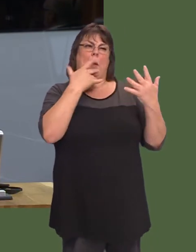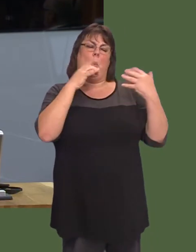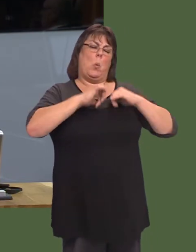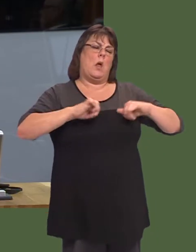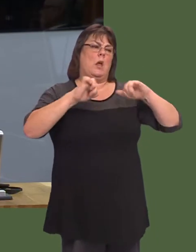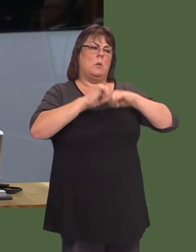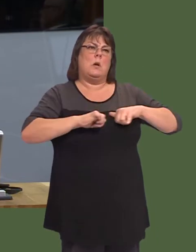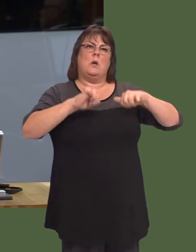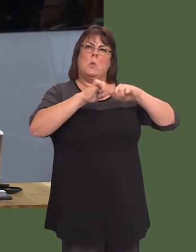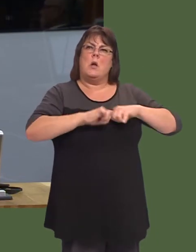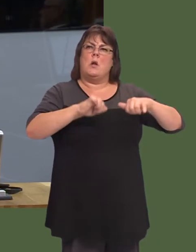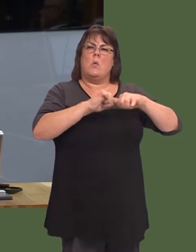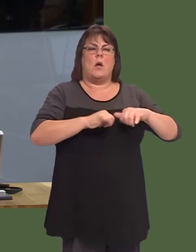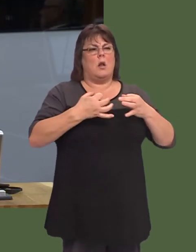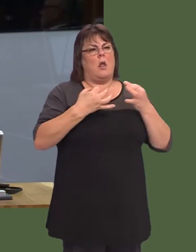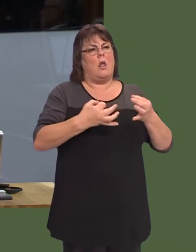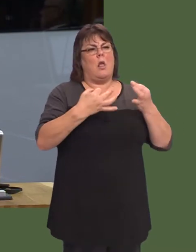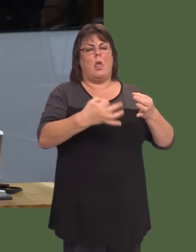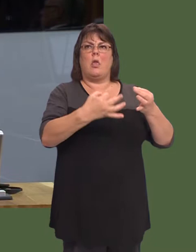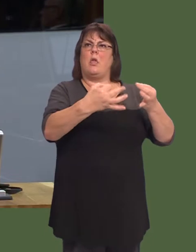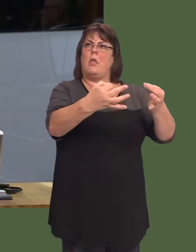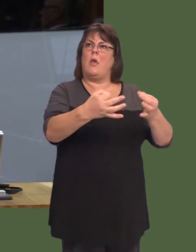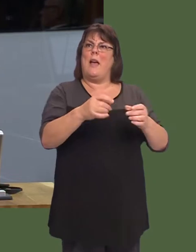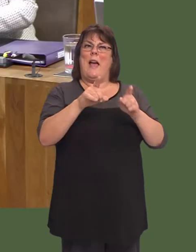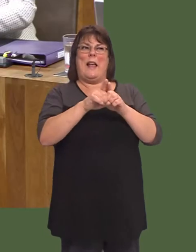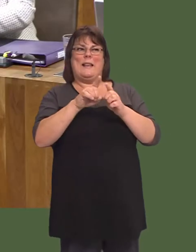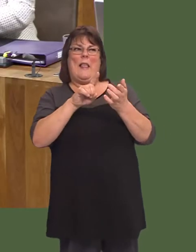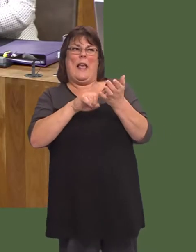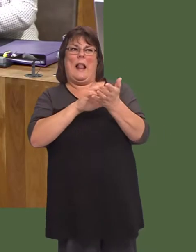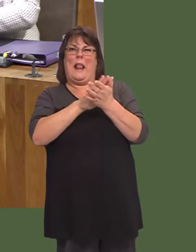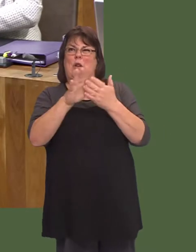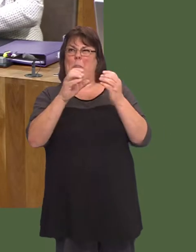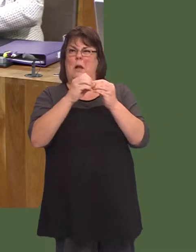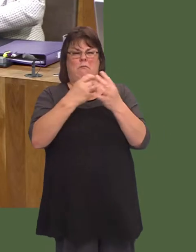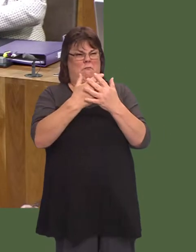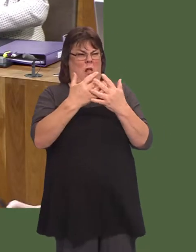are waiting on waiting lists here in Wales and, above all, the financial predicament that many LHBs face?